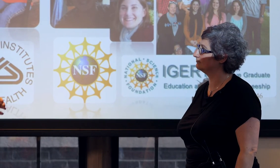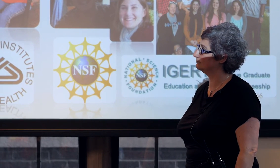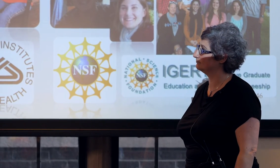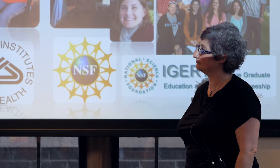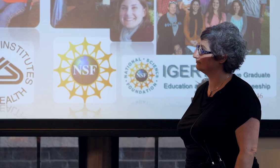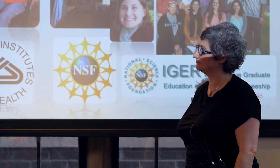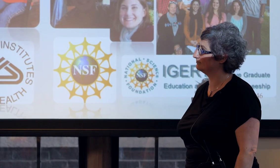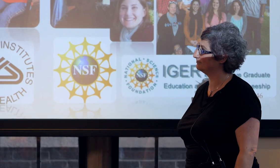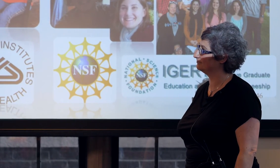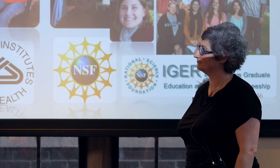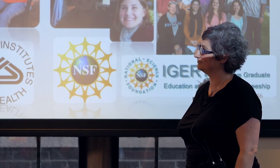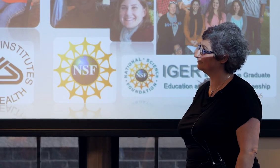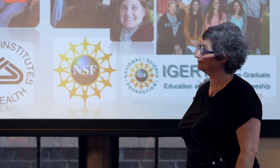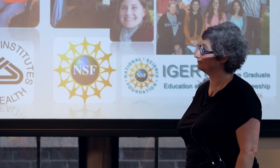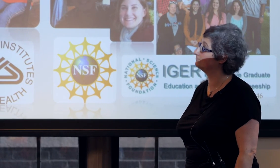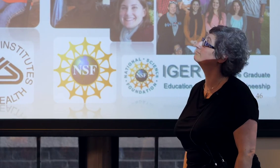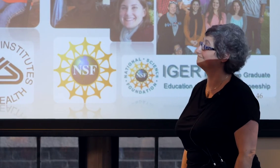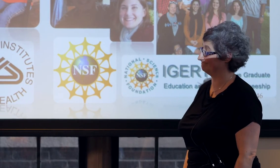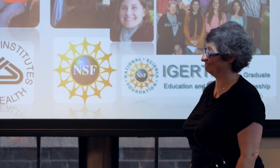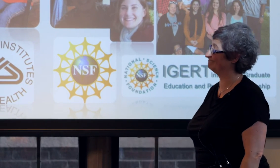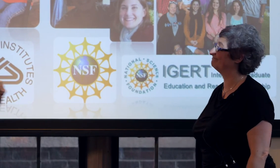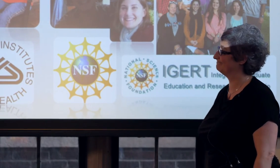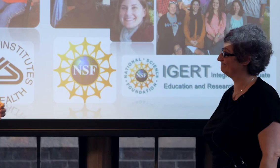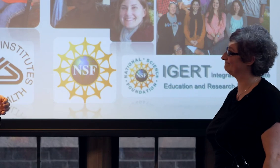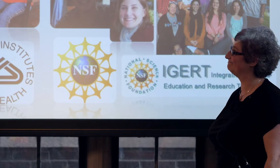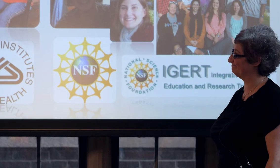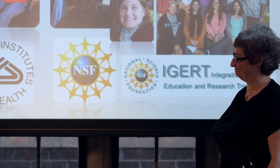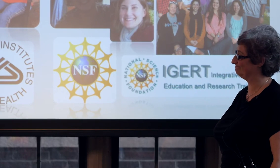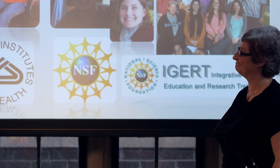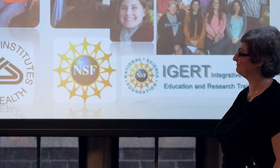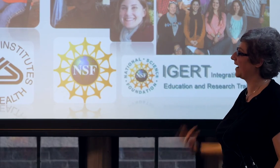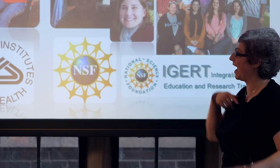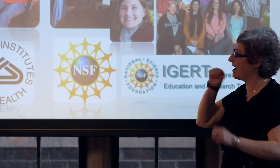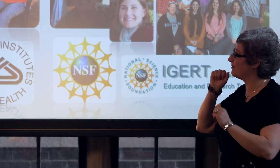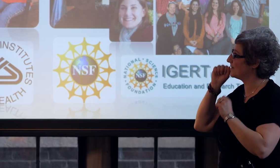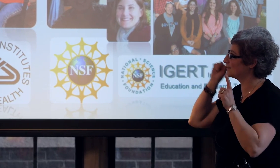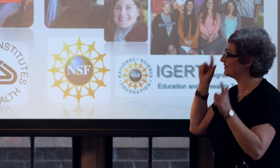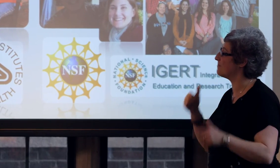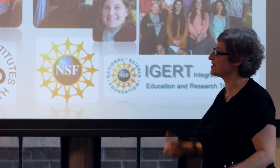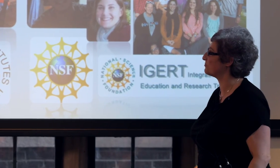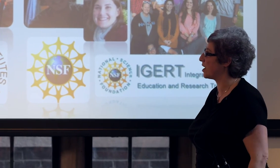[Translator] I'm really fascinated with this, but I really want to now move over to narrative.